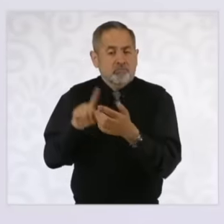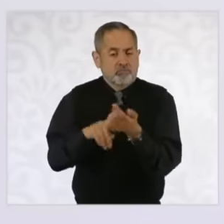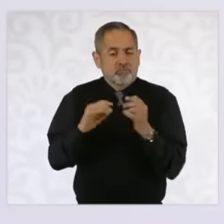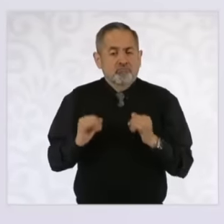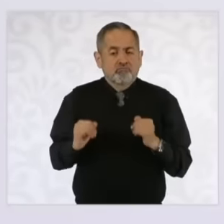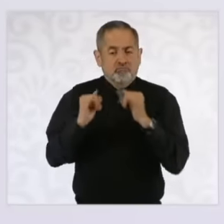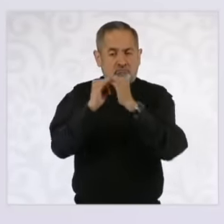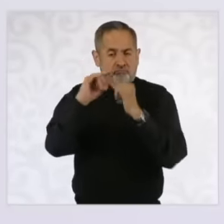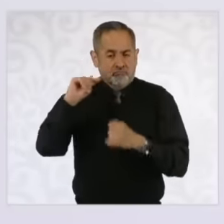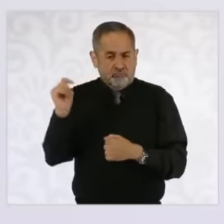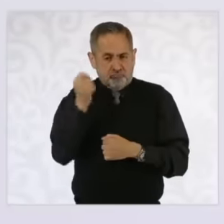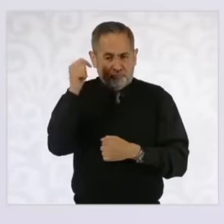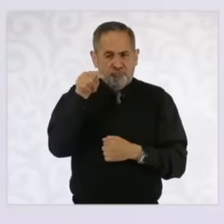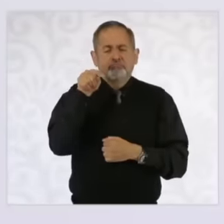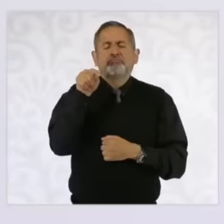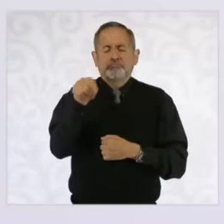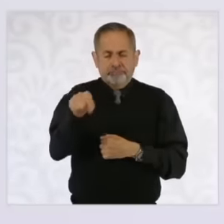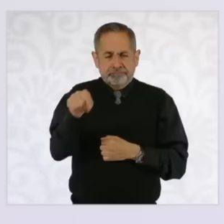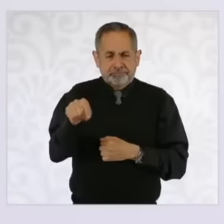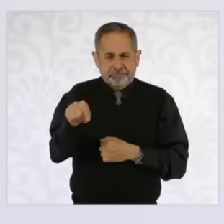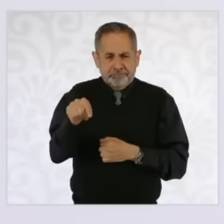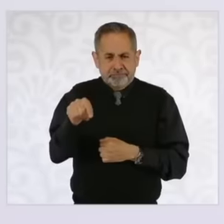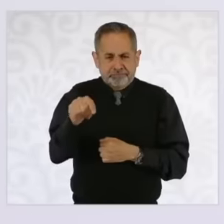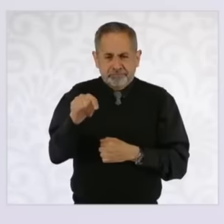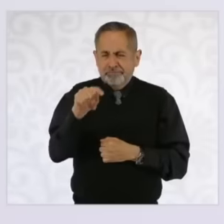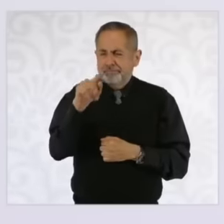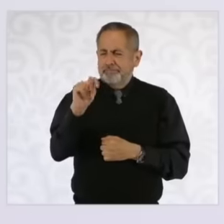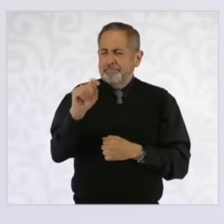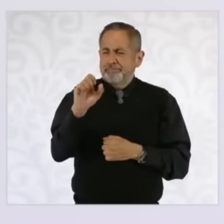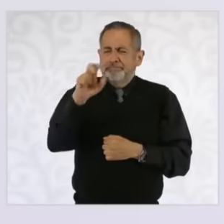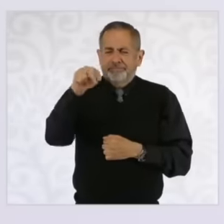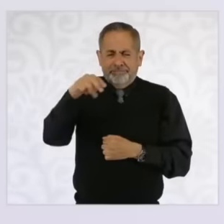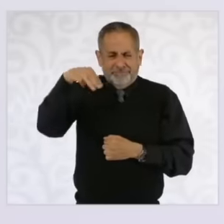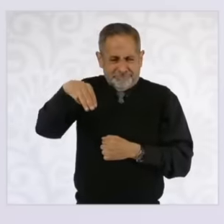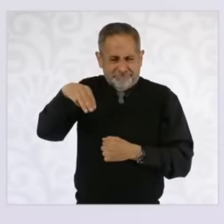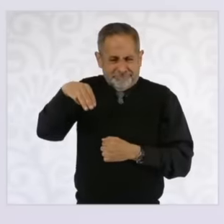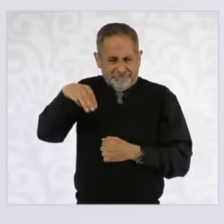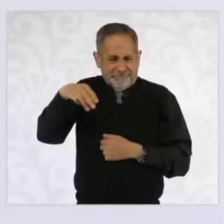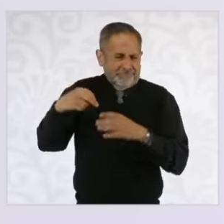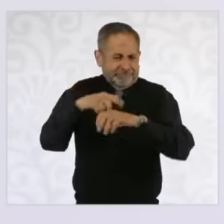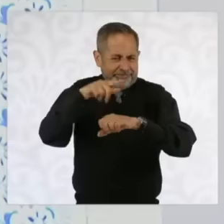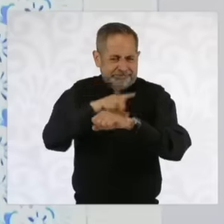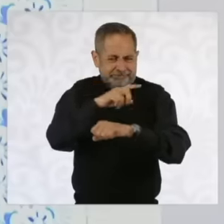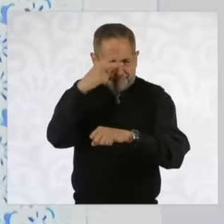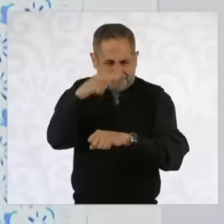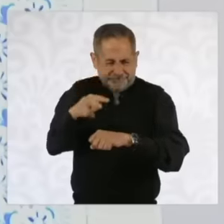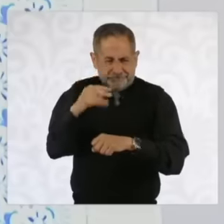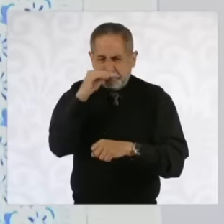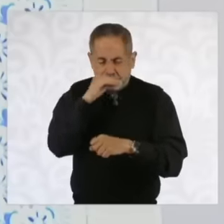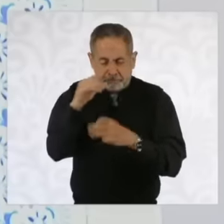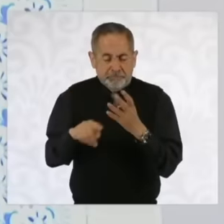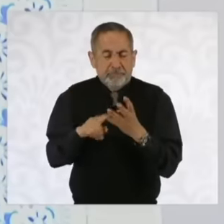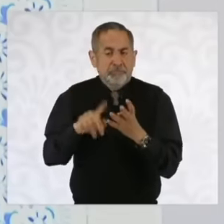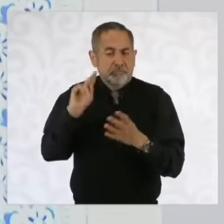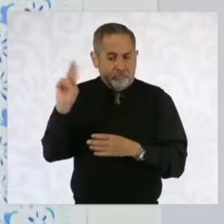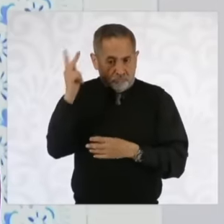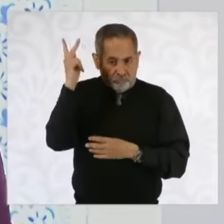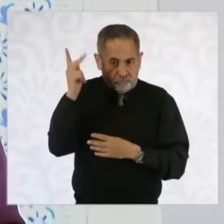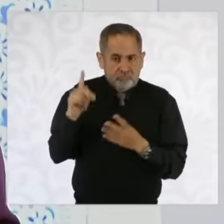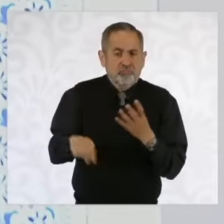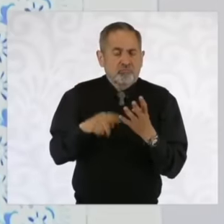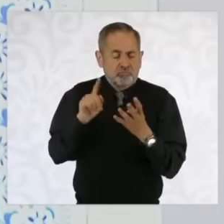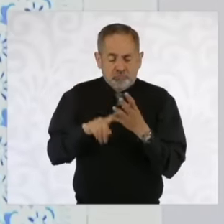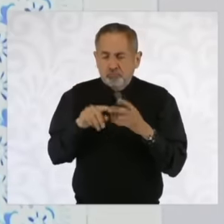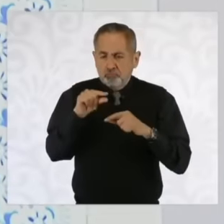Technological Institute the tcnm the National Technological Institute of Mexico the poli eh we are going to go in parts